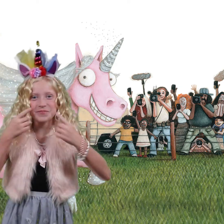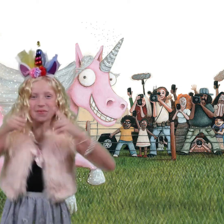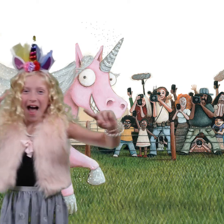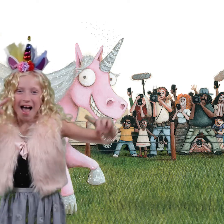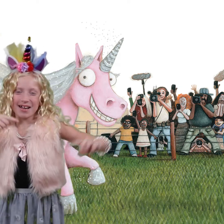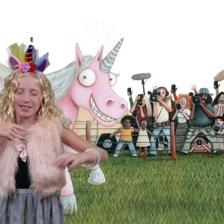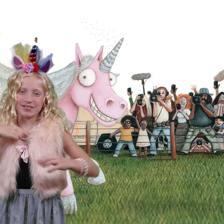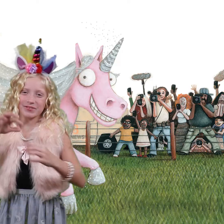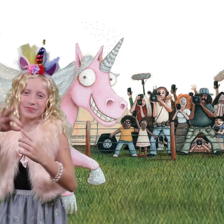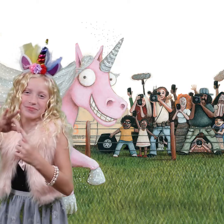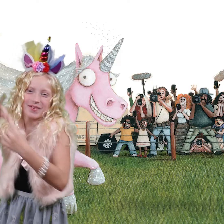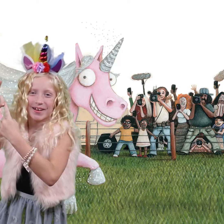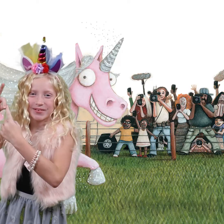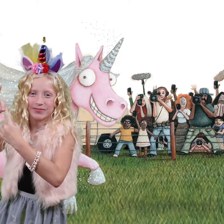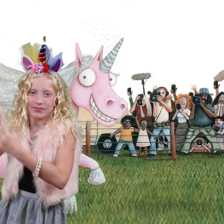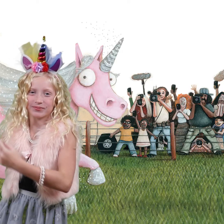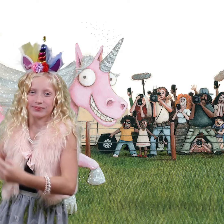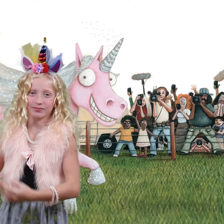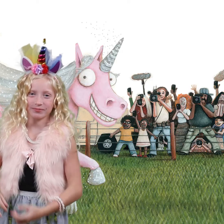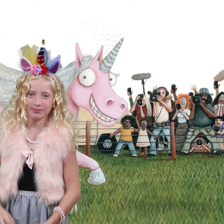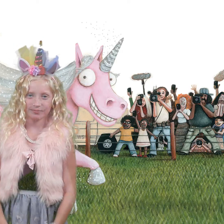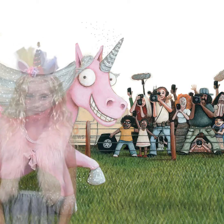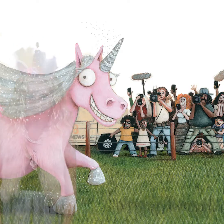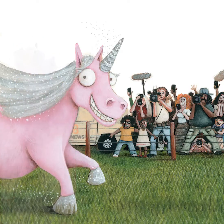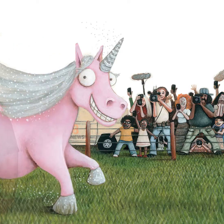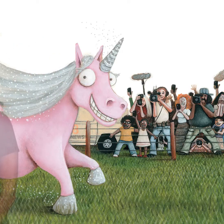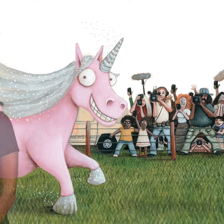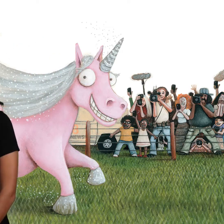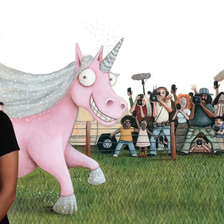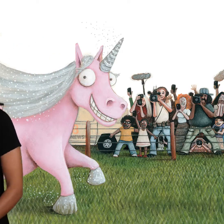“I'm special now!” She cried out loud.